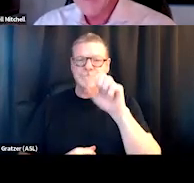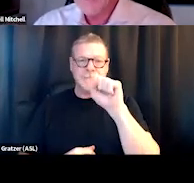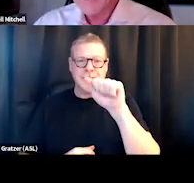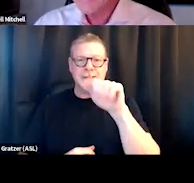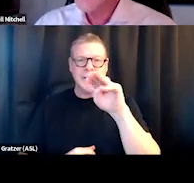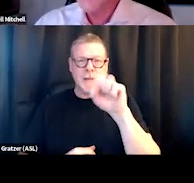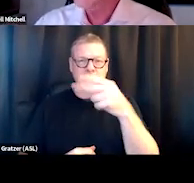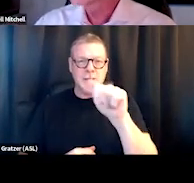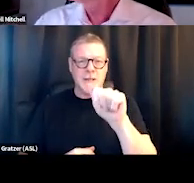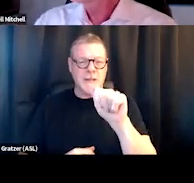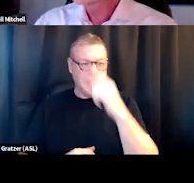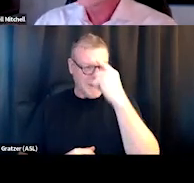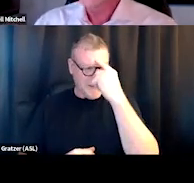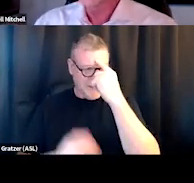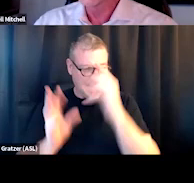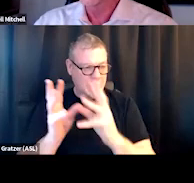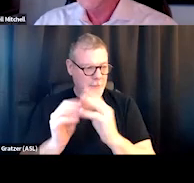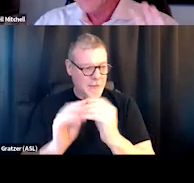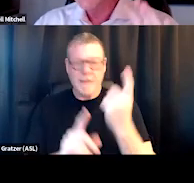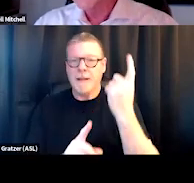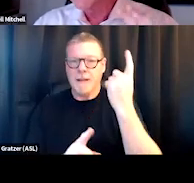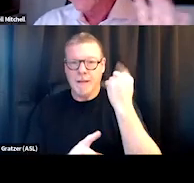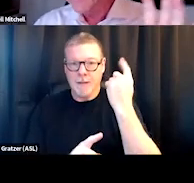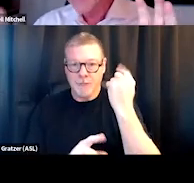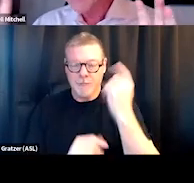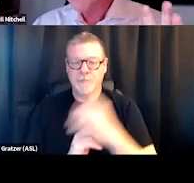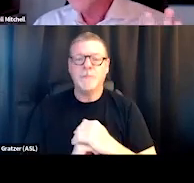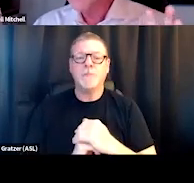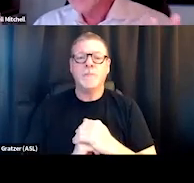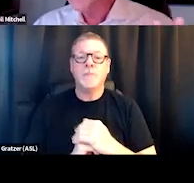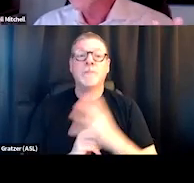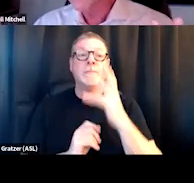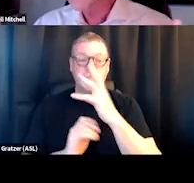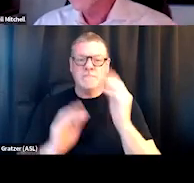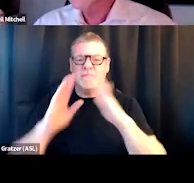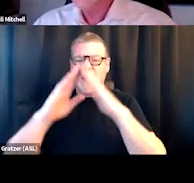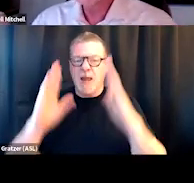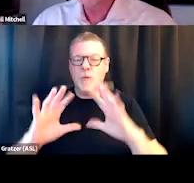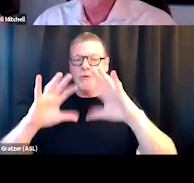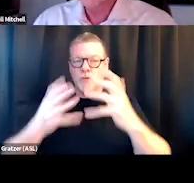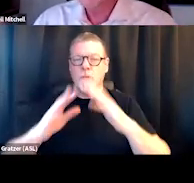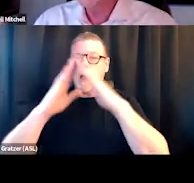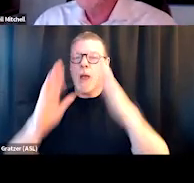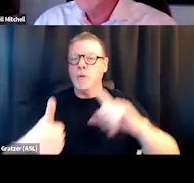I think it was last year, and it was the recovery housing group and Housing First. Well, in some ways people would say,